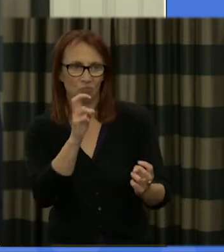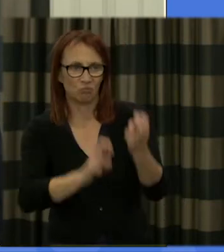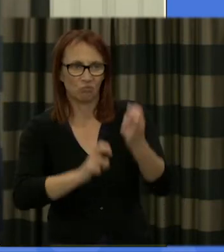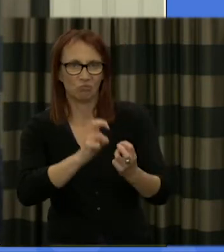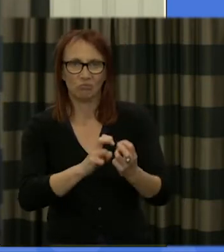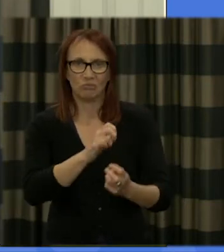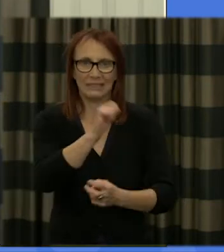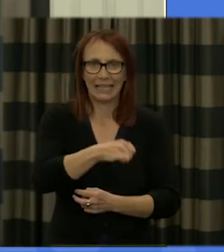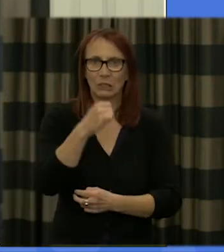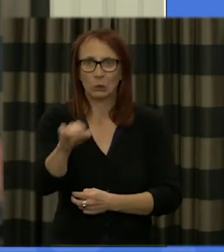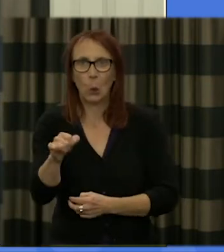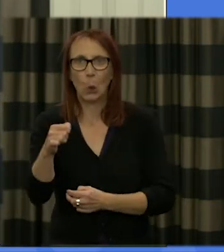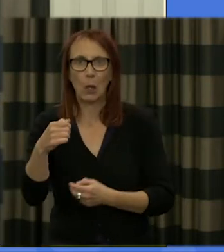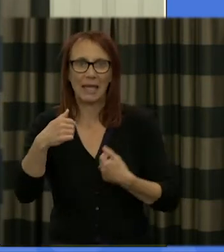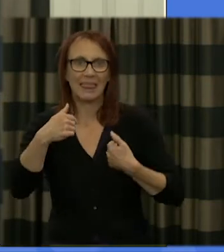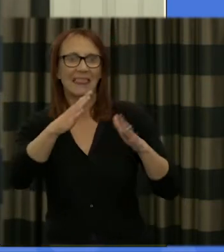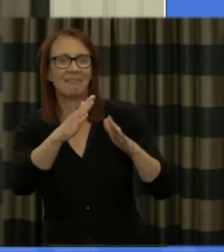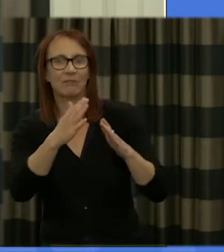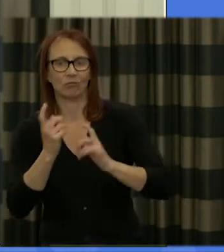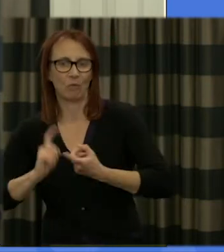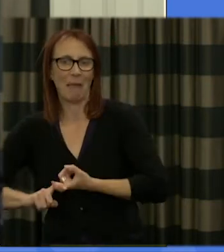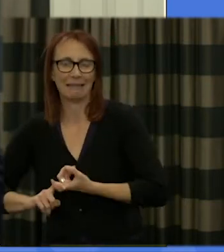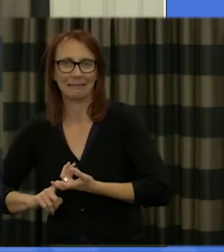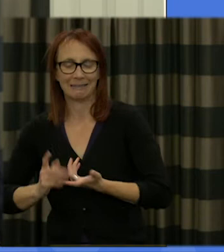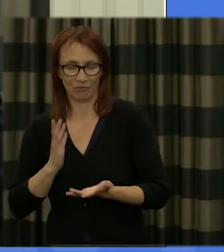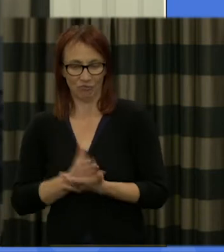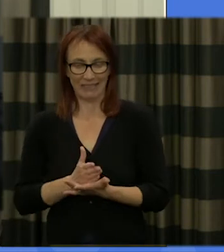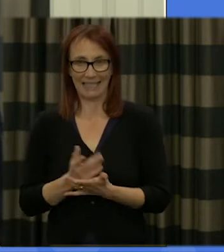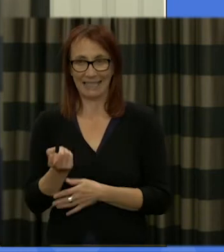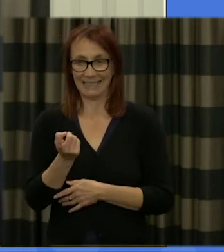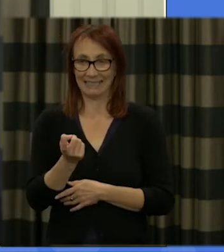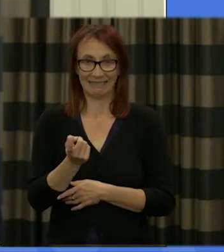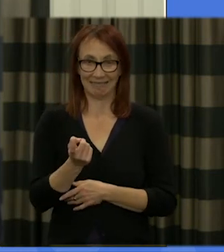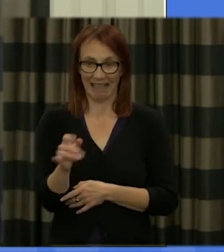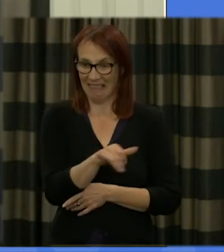no leave remain very binary and actually quite simplistic in its approach I have